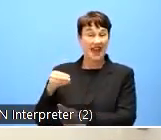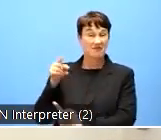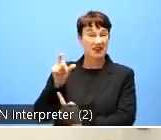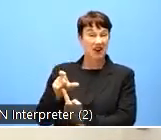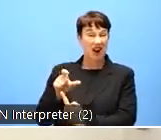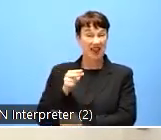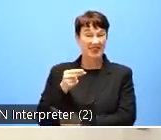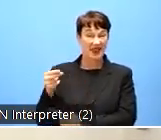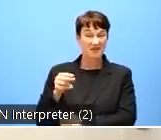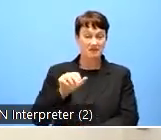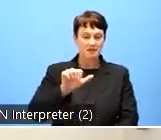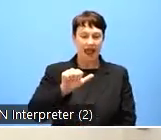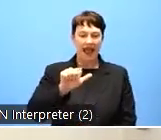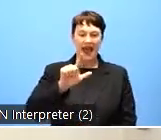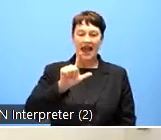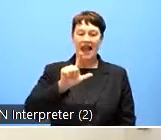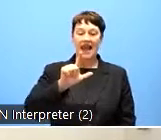director and head of policy at EDF.